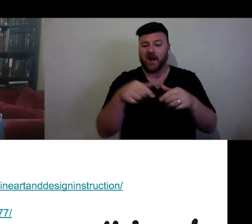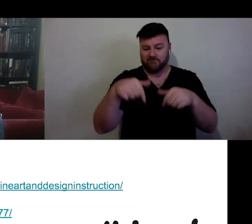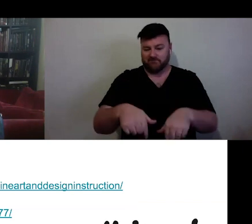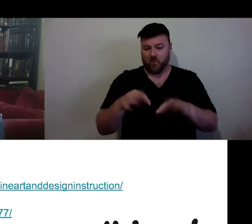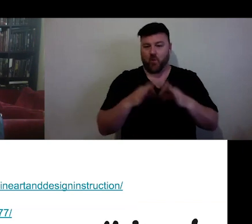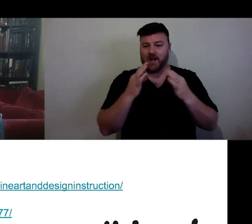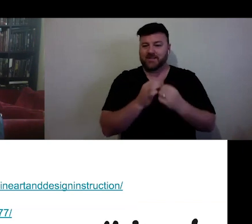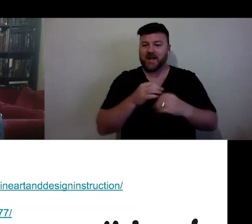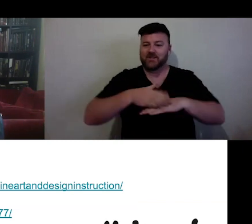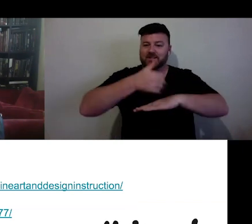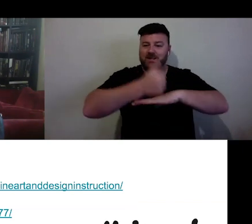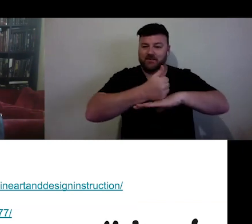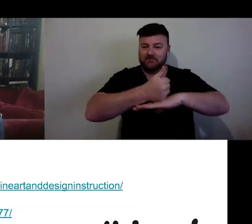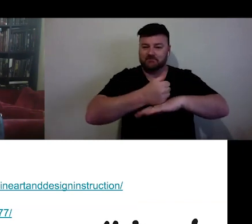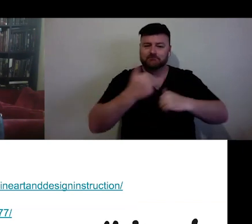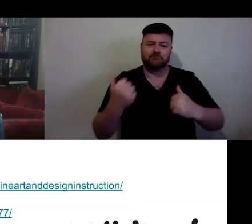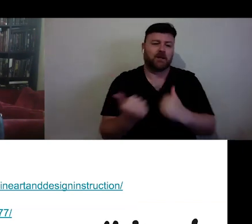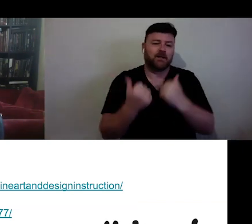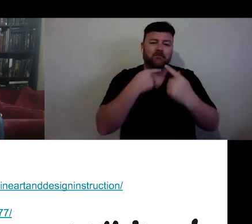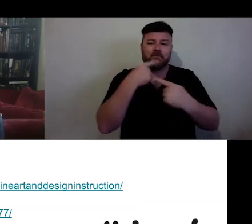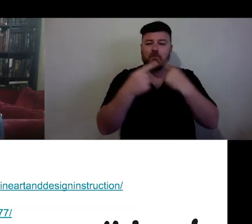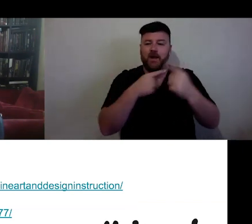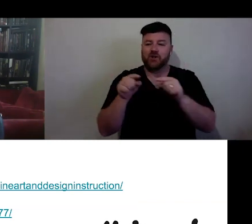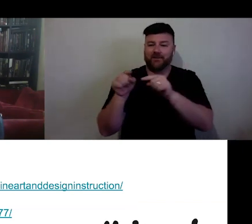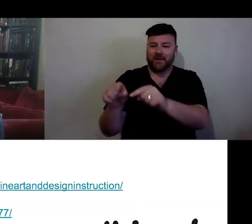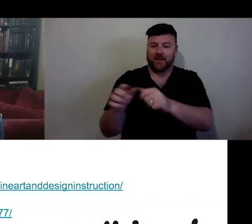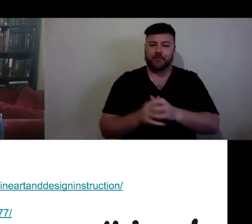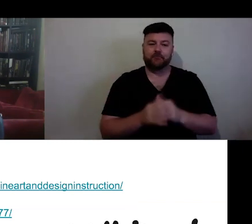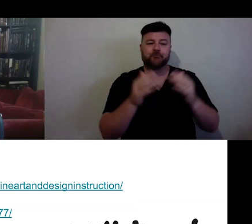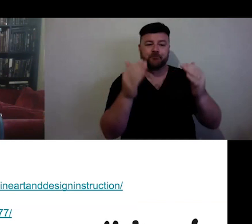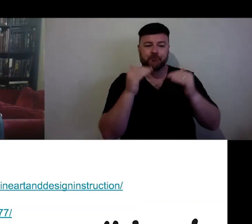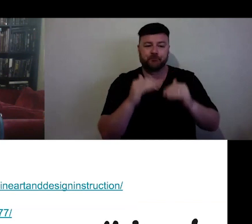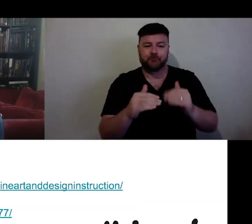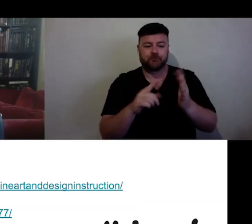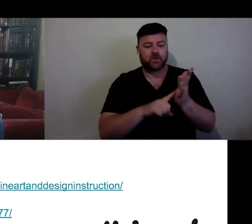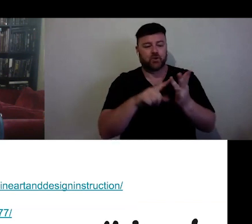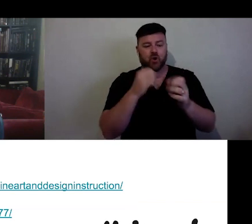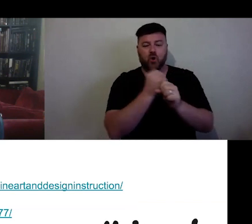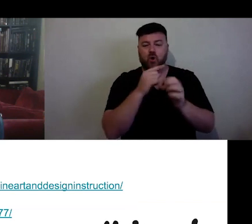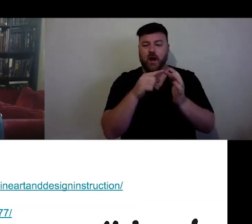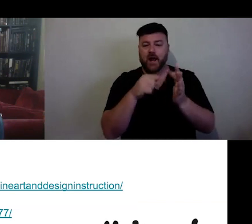so there's a lot of information in there. The second one Together Film sass collection of web -- is a collection of webcast which is